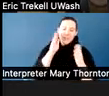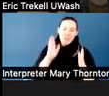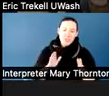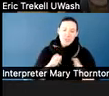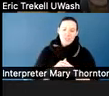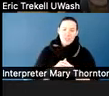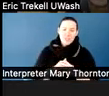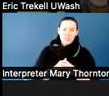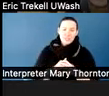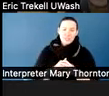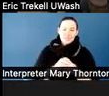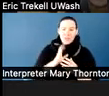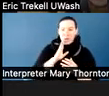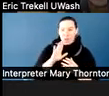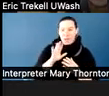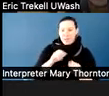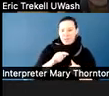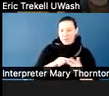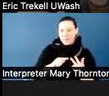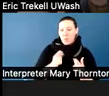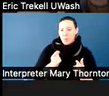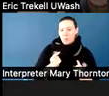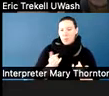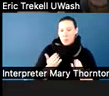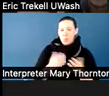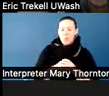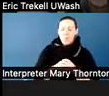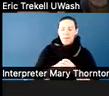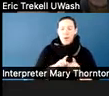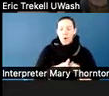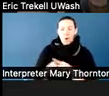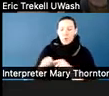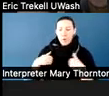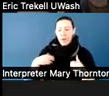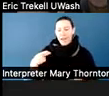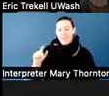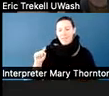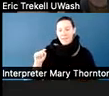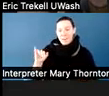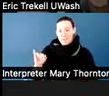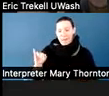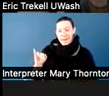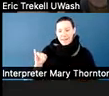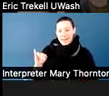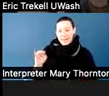I also have with me my co-presenter, Patti Matestic. So we're both going to take a minute to introduce ourselves and talk a little bit